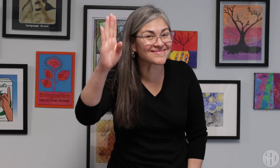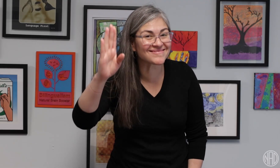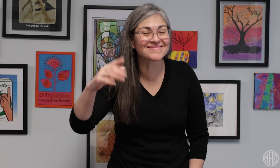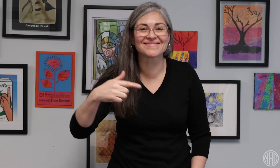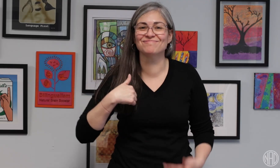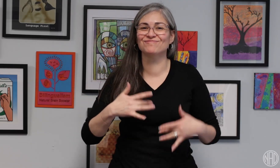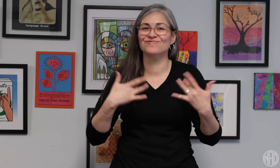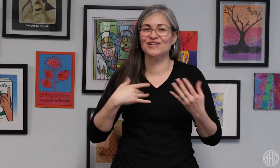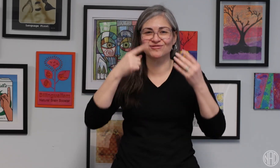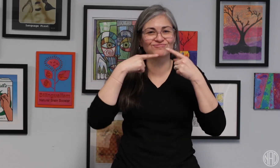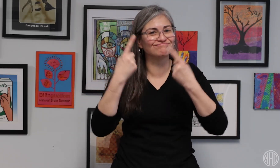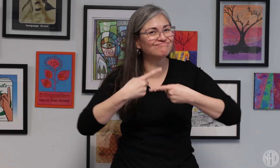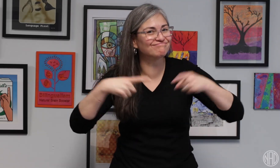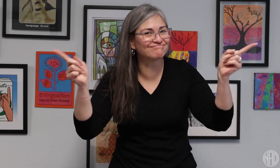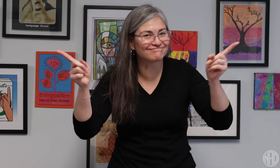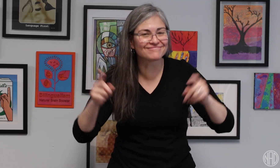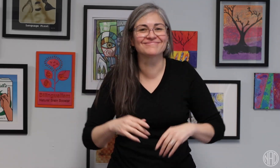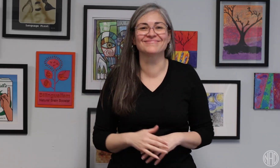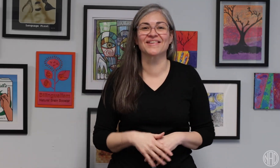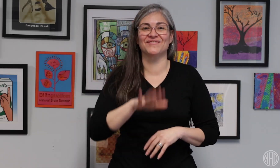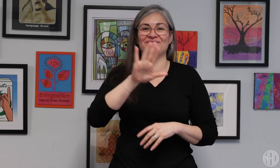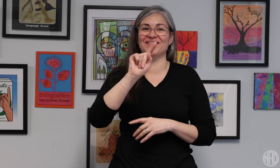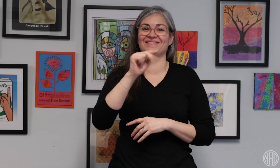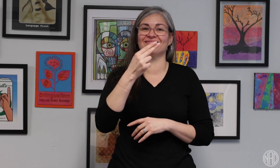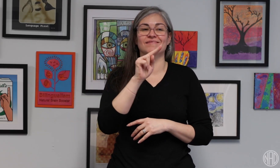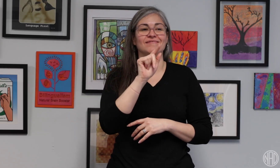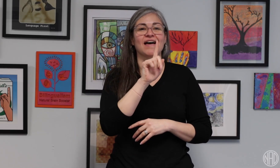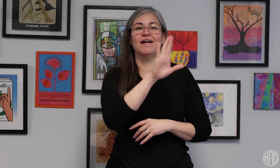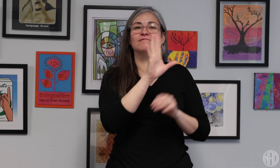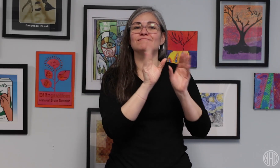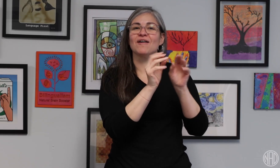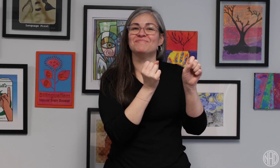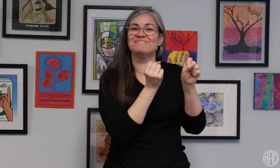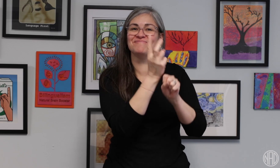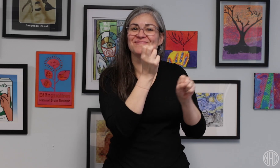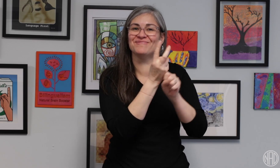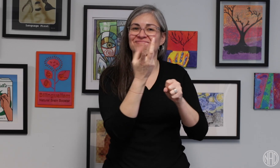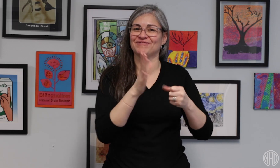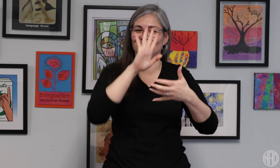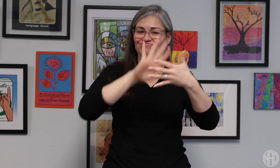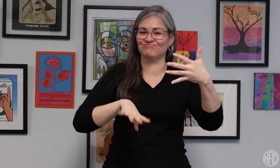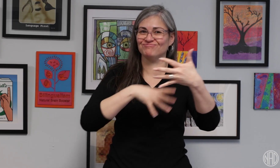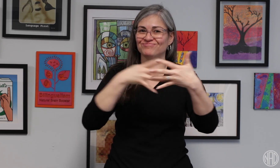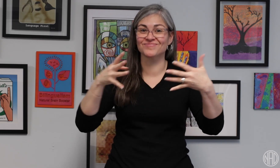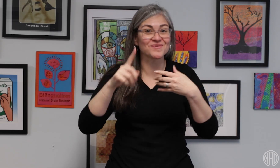Hello, I'm thrilled to invite you to the 55th Biennial NAD Conference,